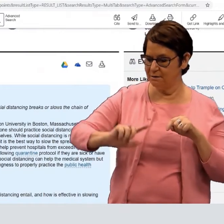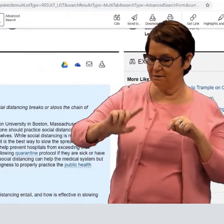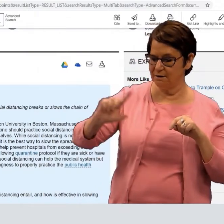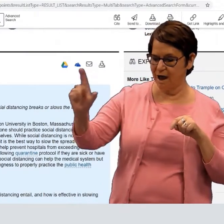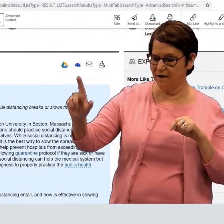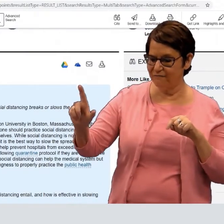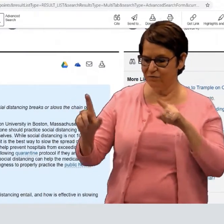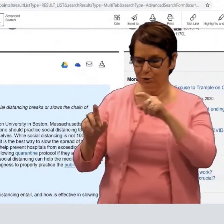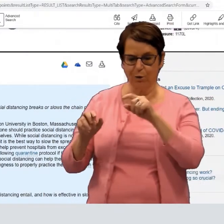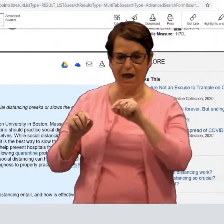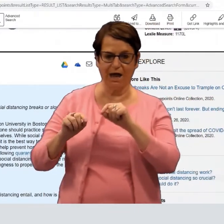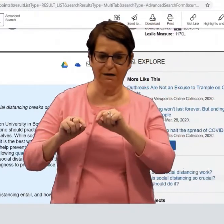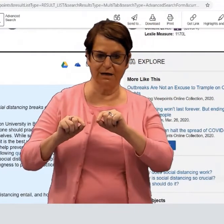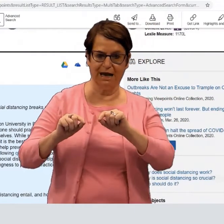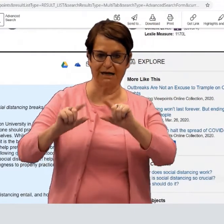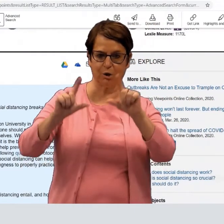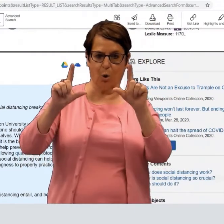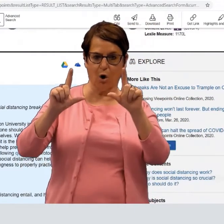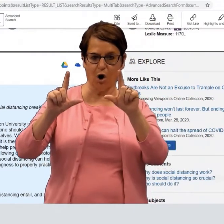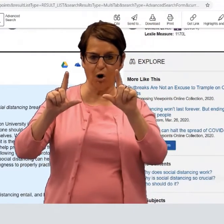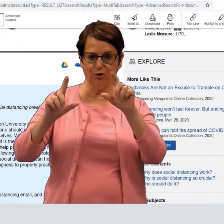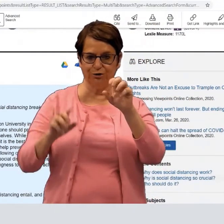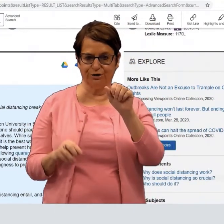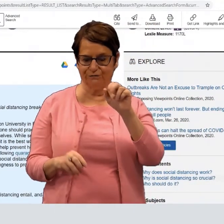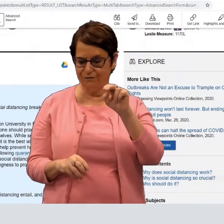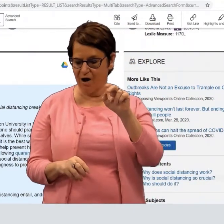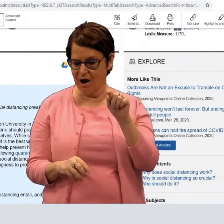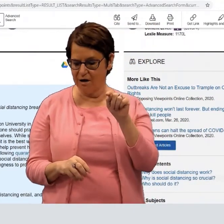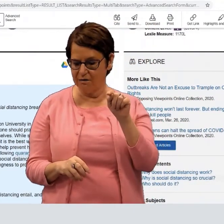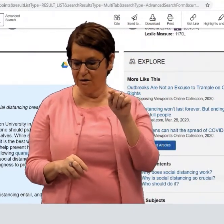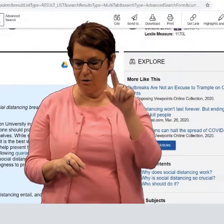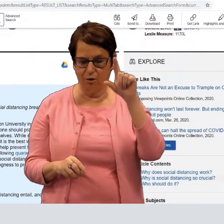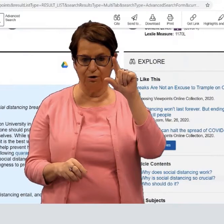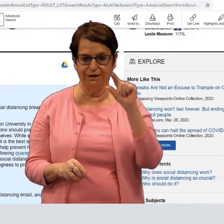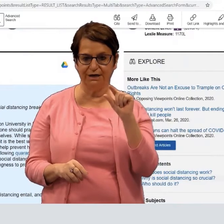Also, notice in the upper-left corner you